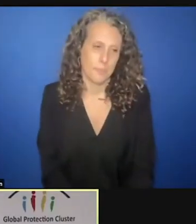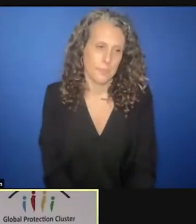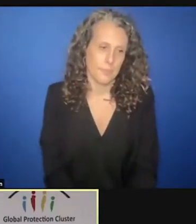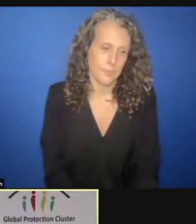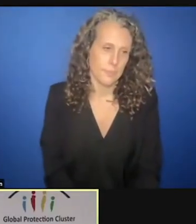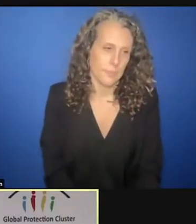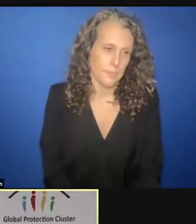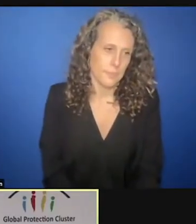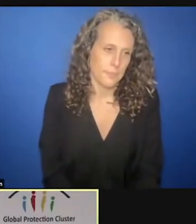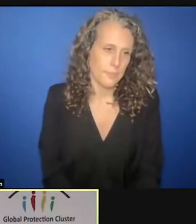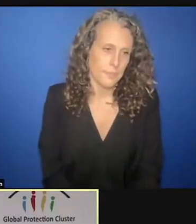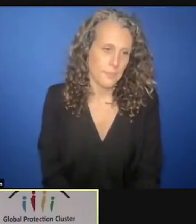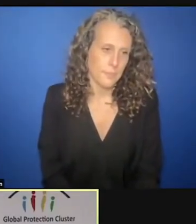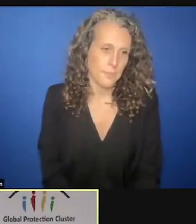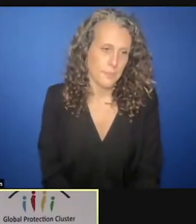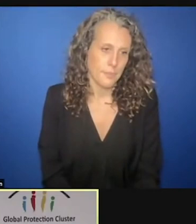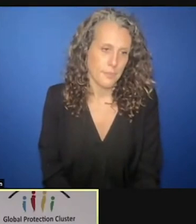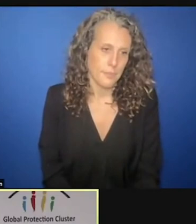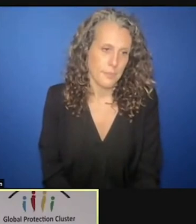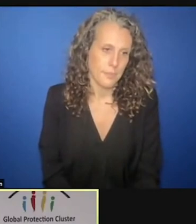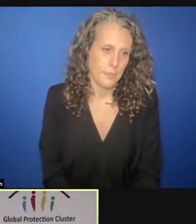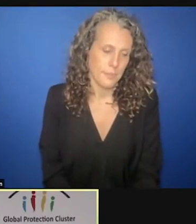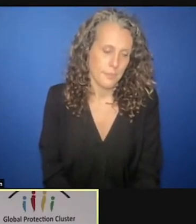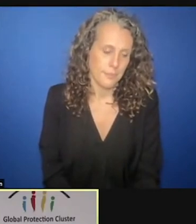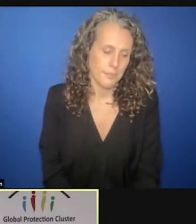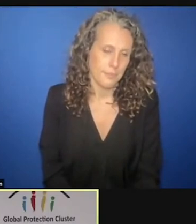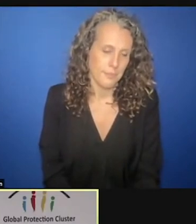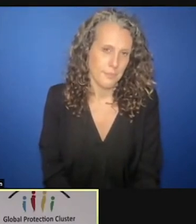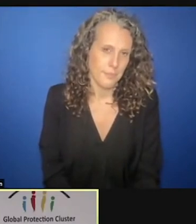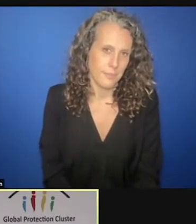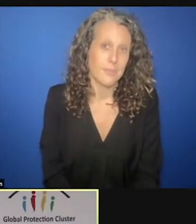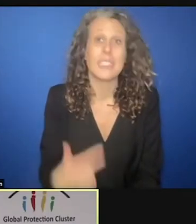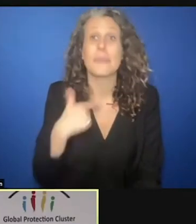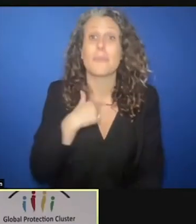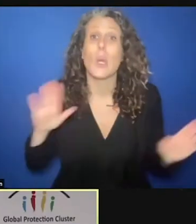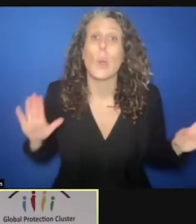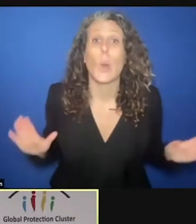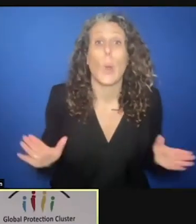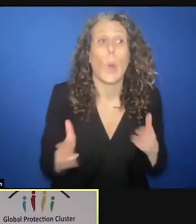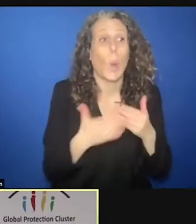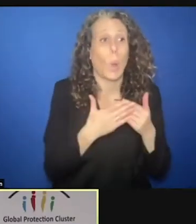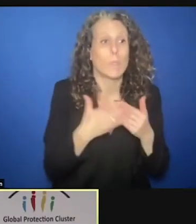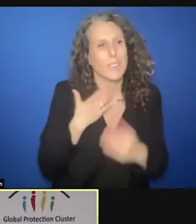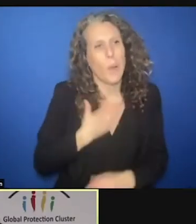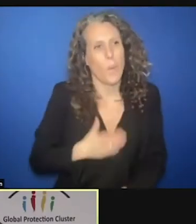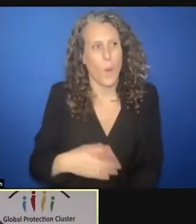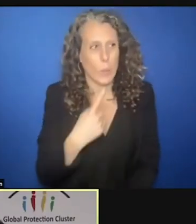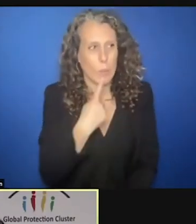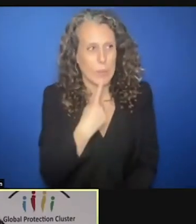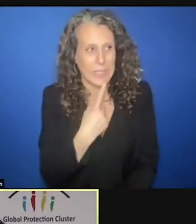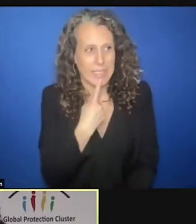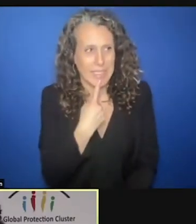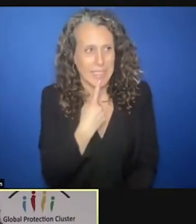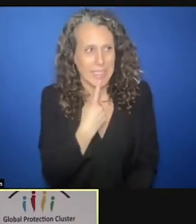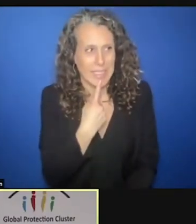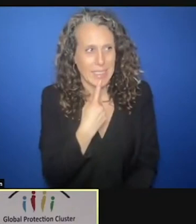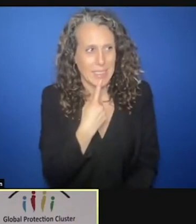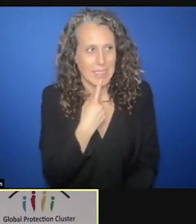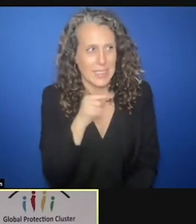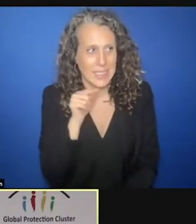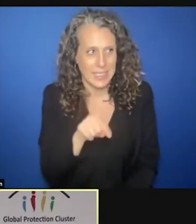I want to finish by saying this is what we really want to focus on in the next year.